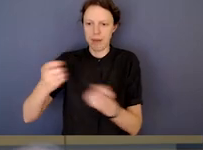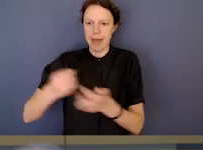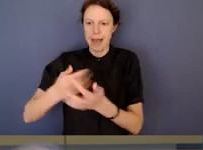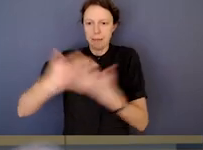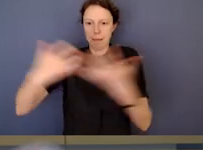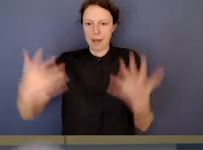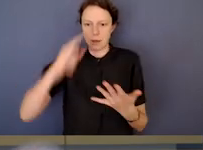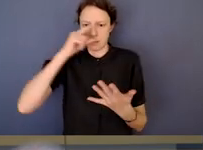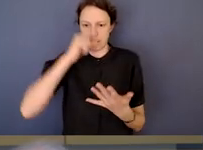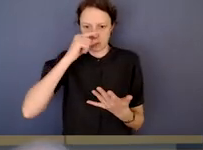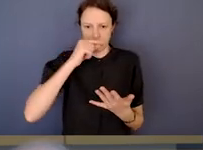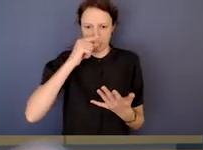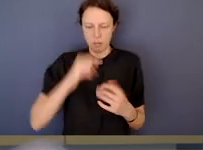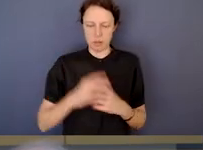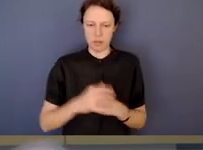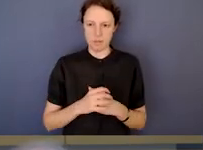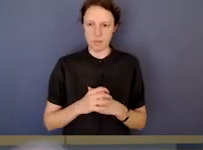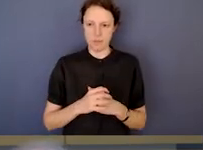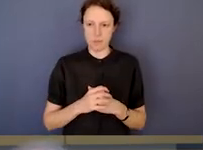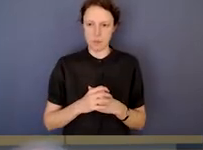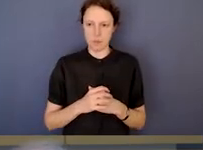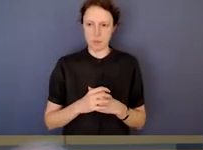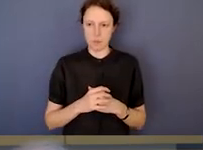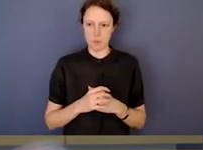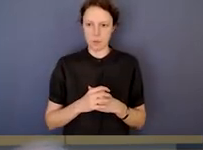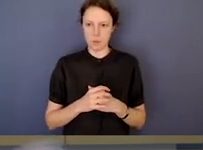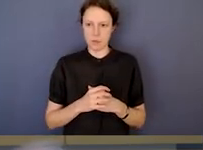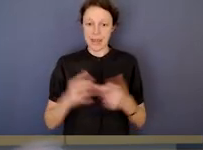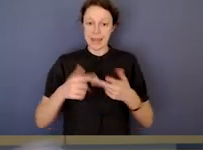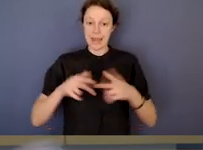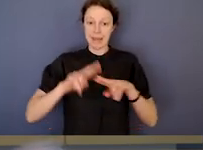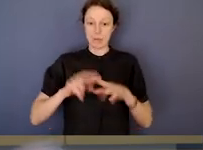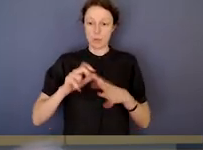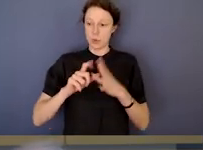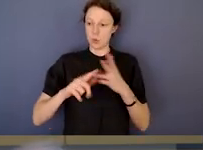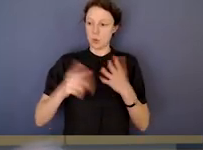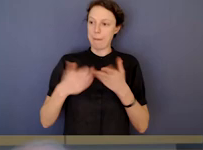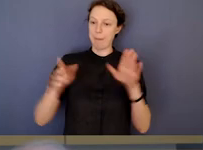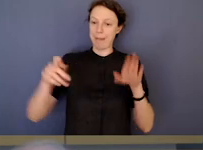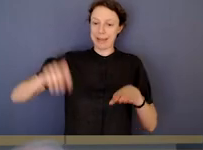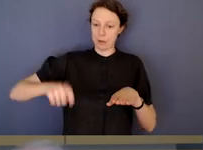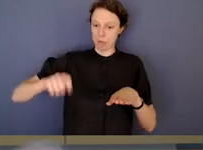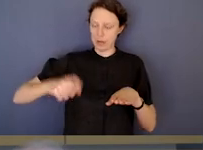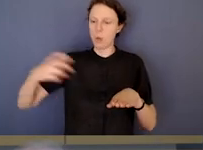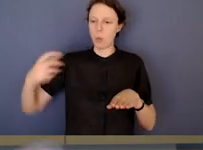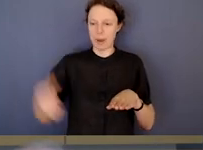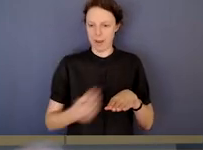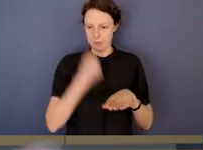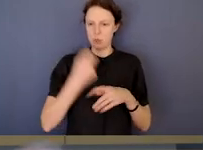But we have to publish a report if we conduct a public hearing.